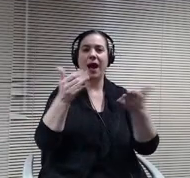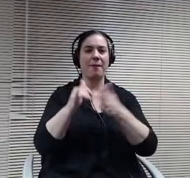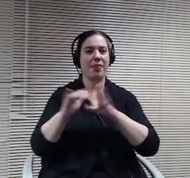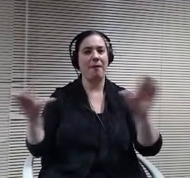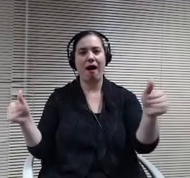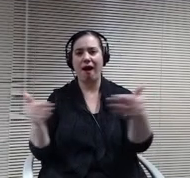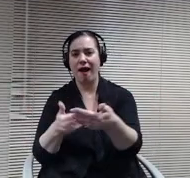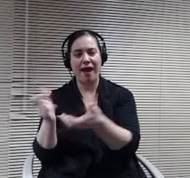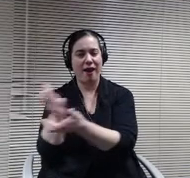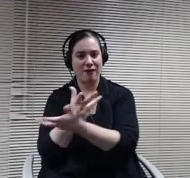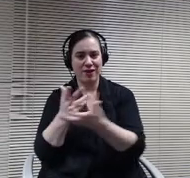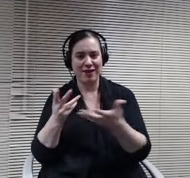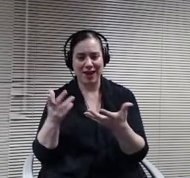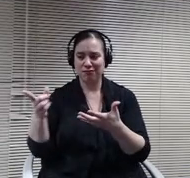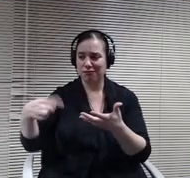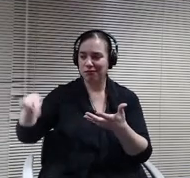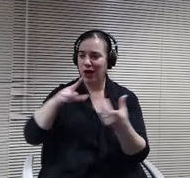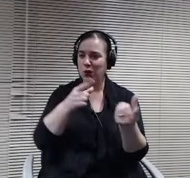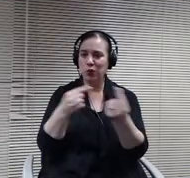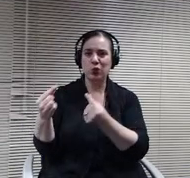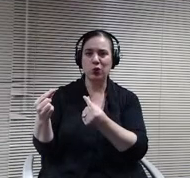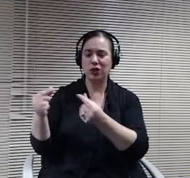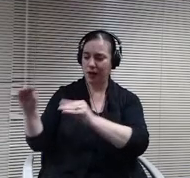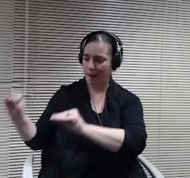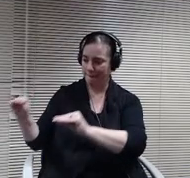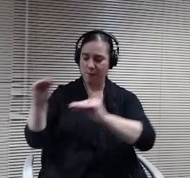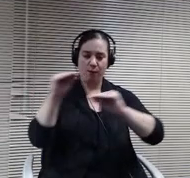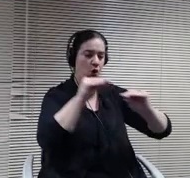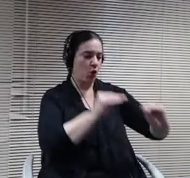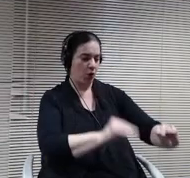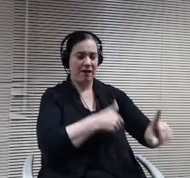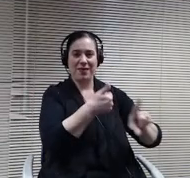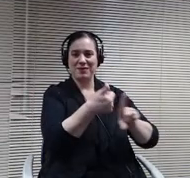Move themselves or any personal items back to their elementary